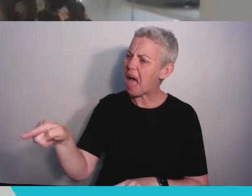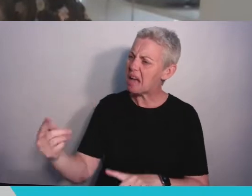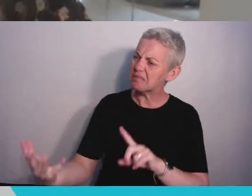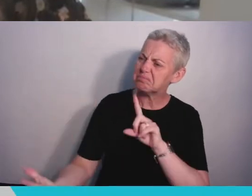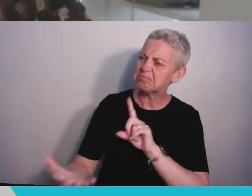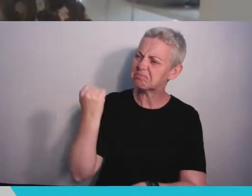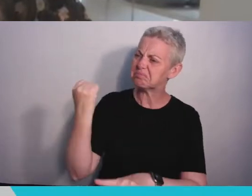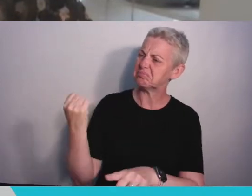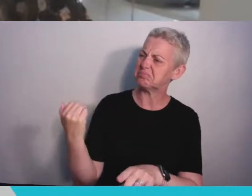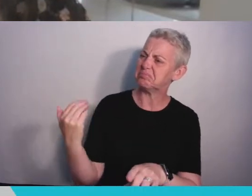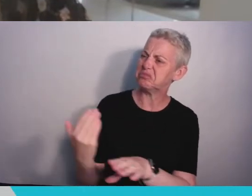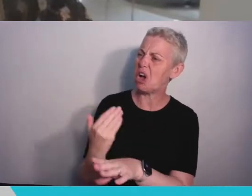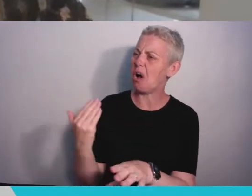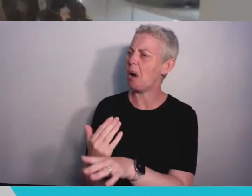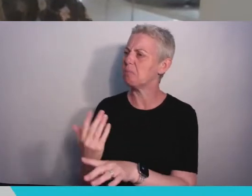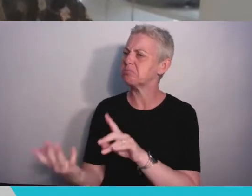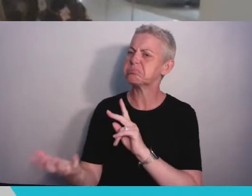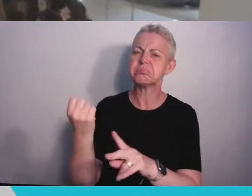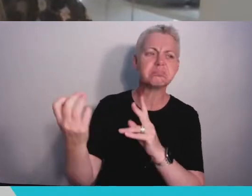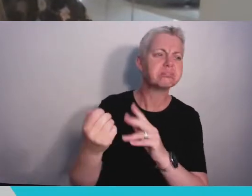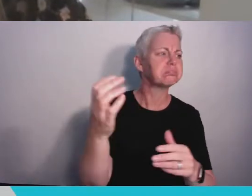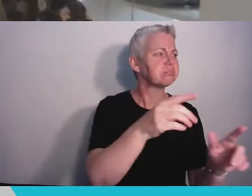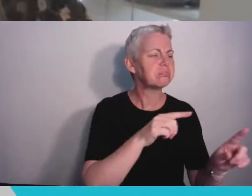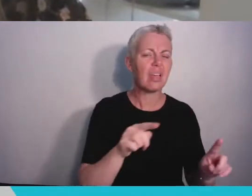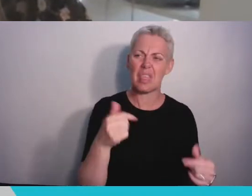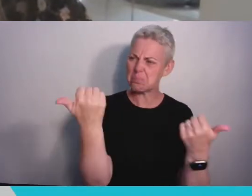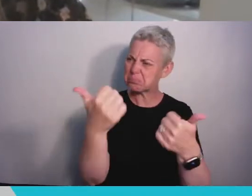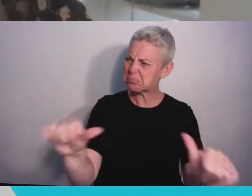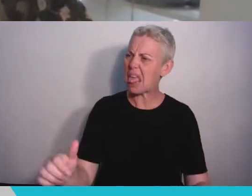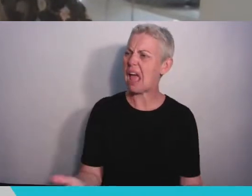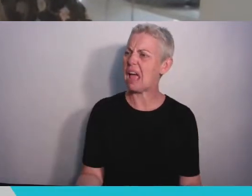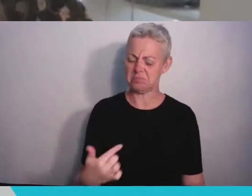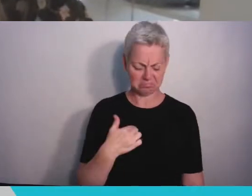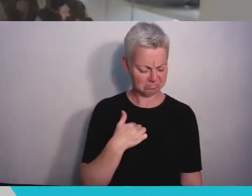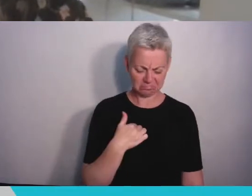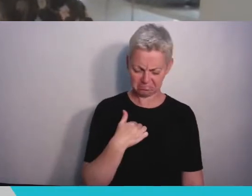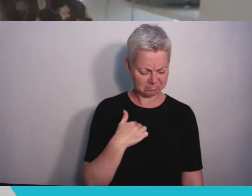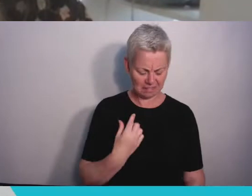results. I got on the phone with my mum and she said to me, Amy, there is no set path